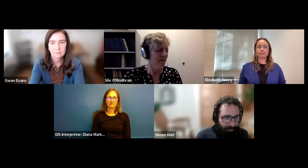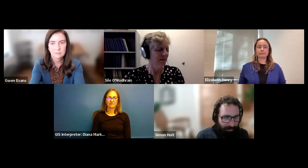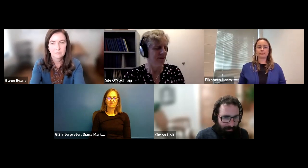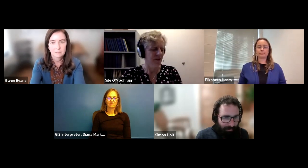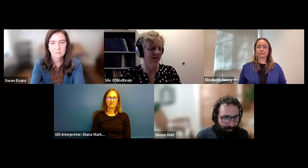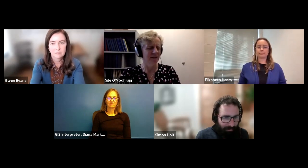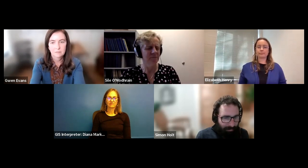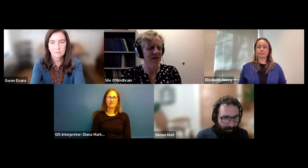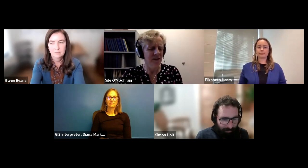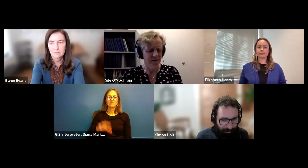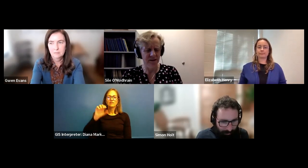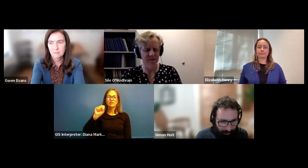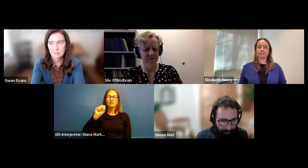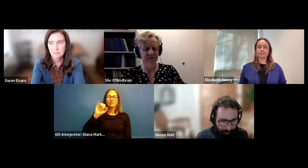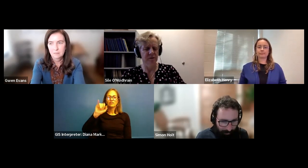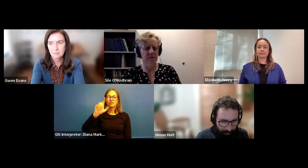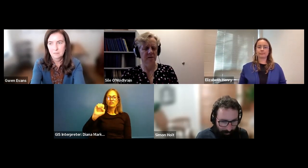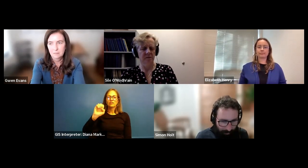Sile O'Modhrain: So, Sheila. Um, I think, for